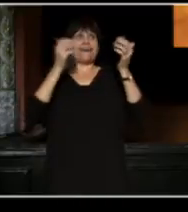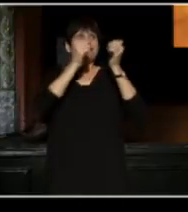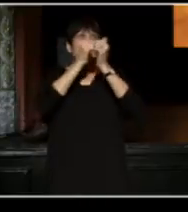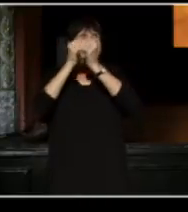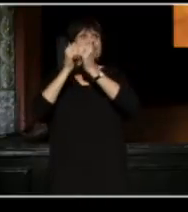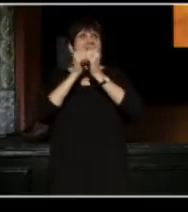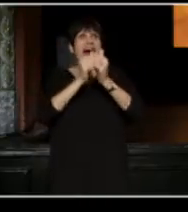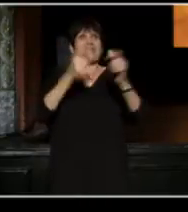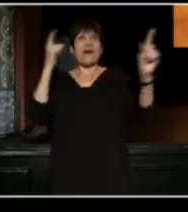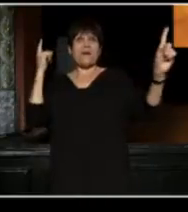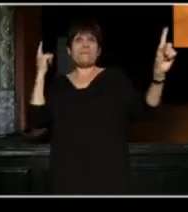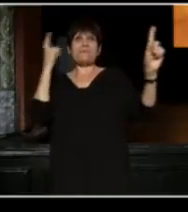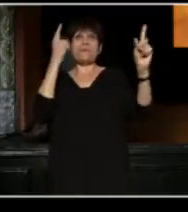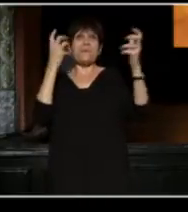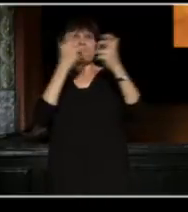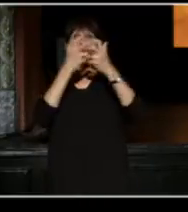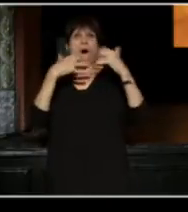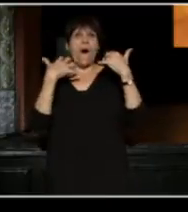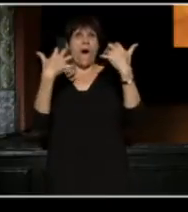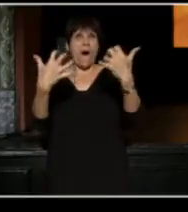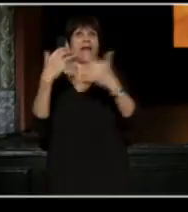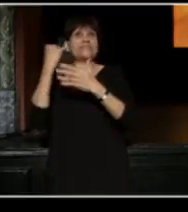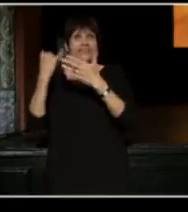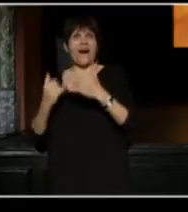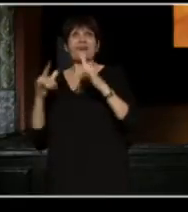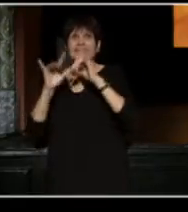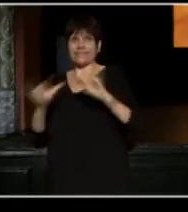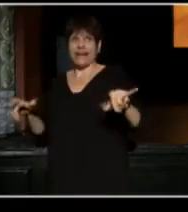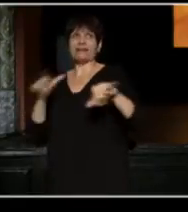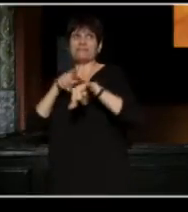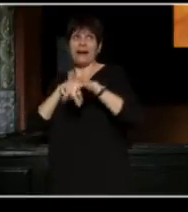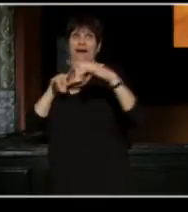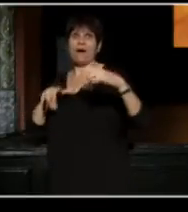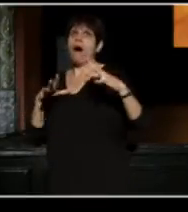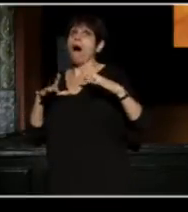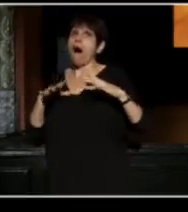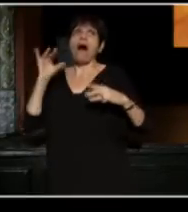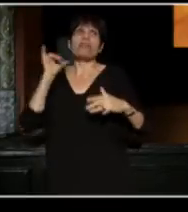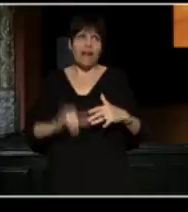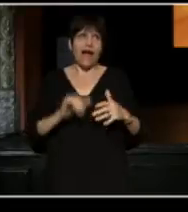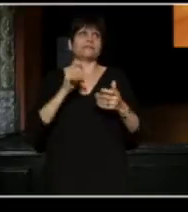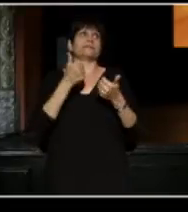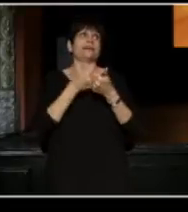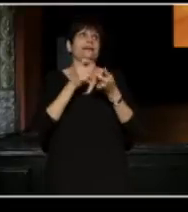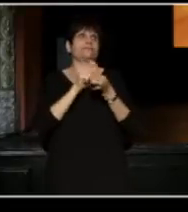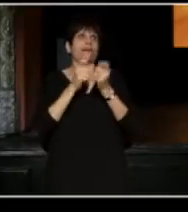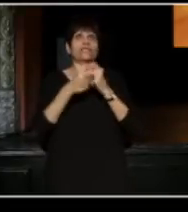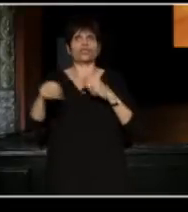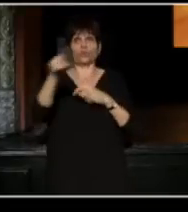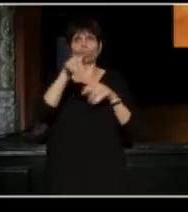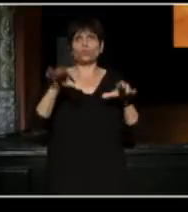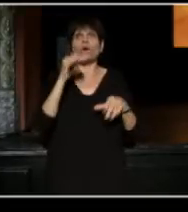Audience and artist alike. That's truly game changing. And that's what you do everyday.